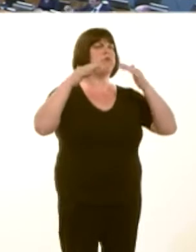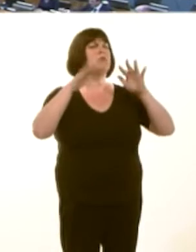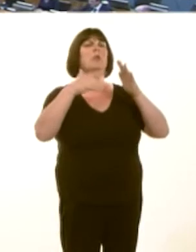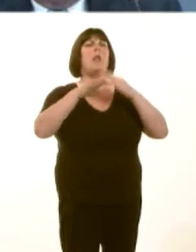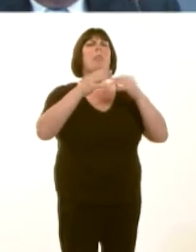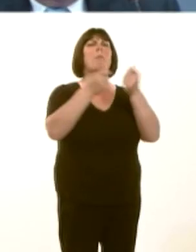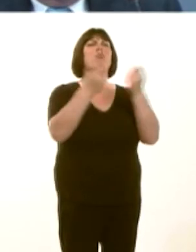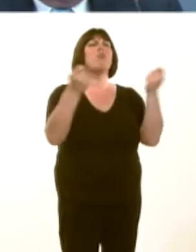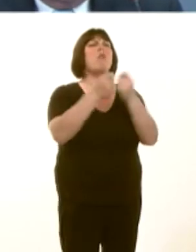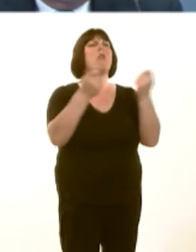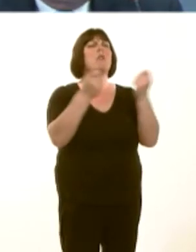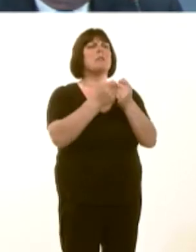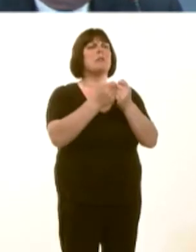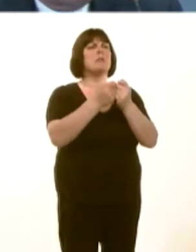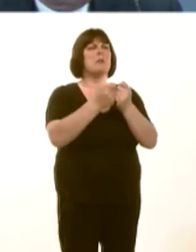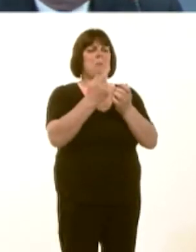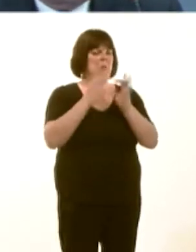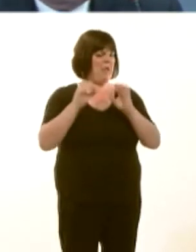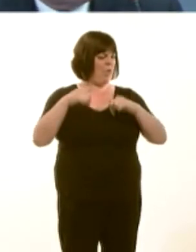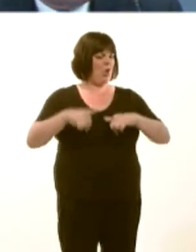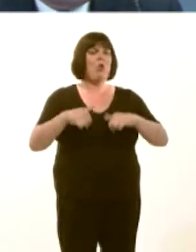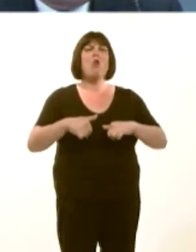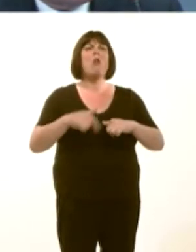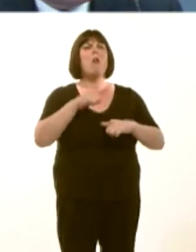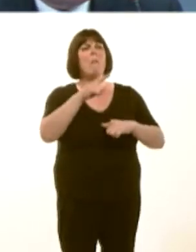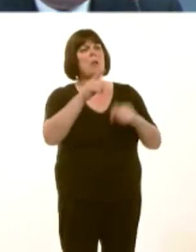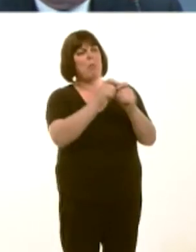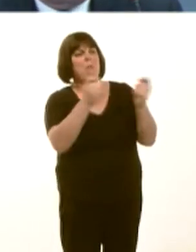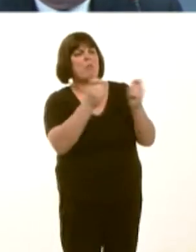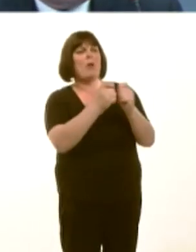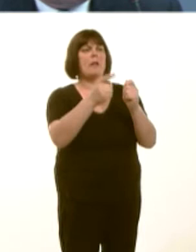not a statement in this institution, your Government brought forward proposals for apprenticeships